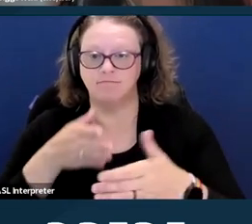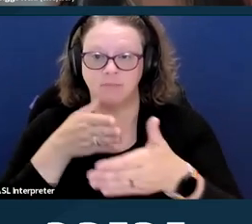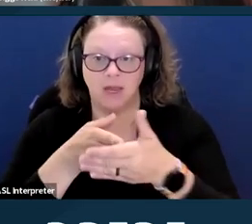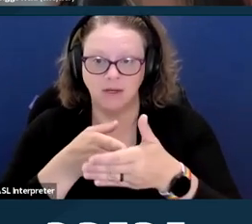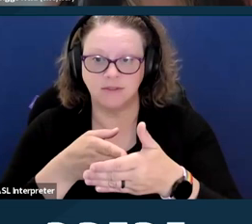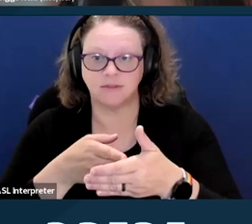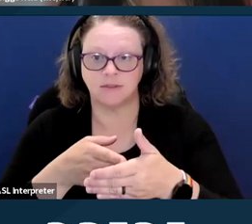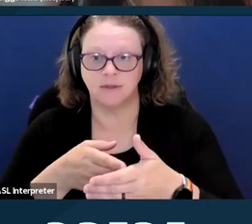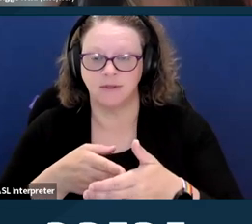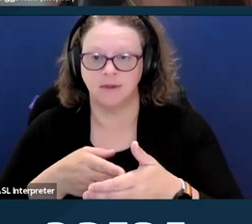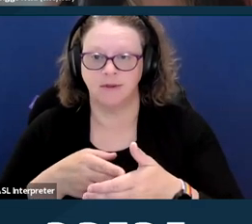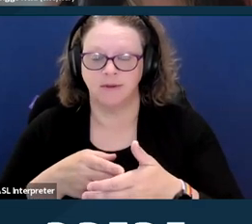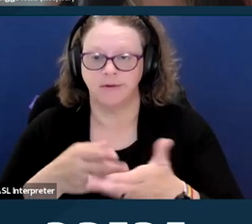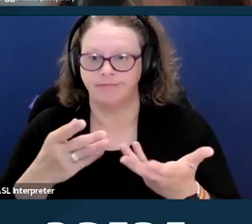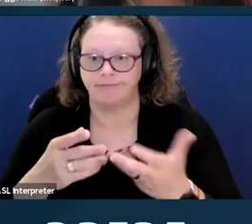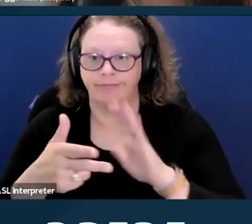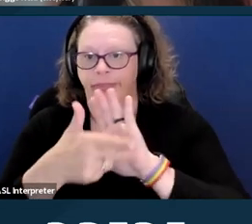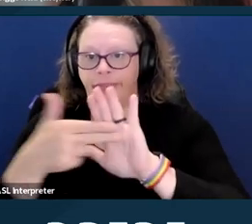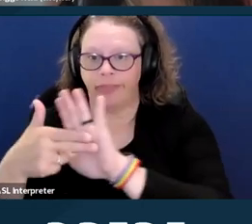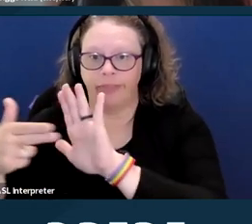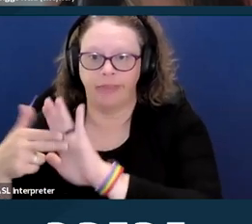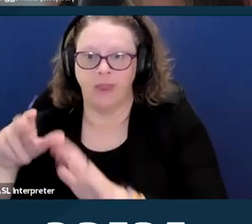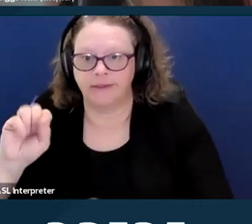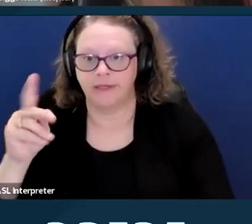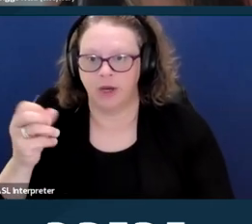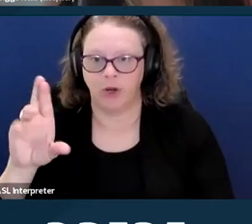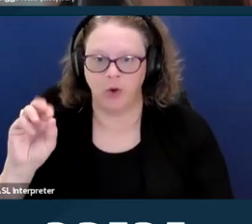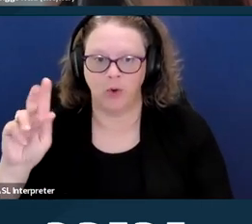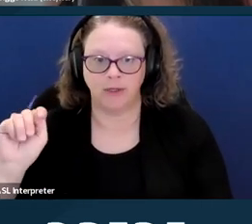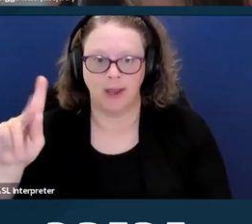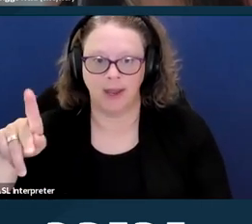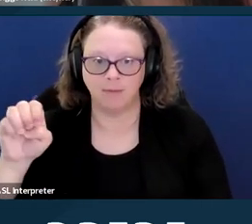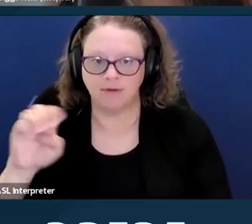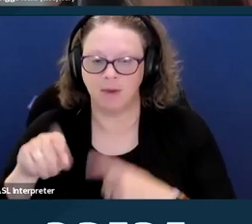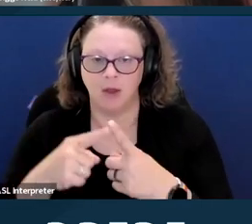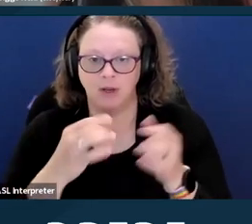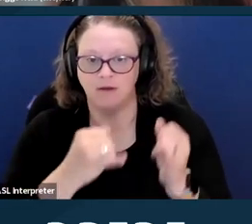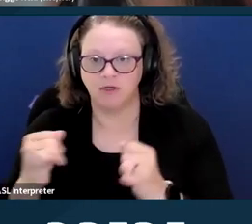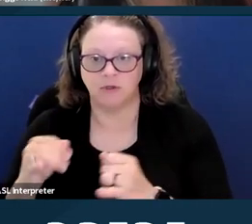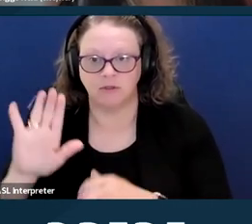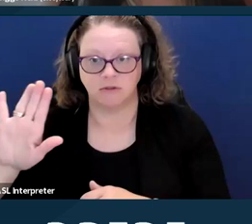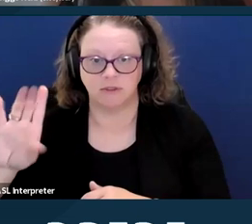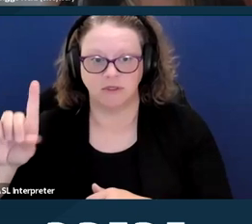They also would prohibit judgements that a person with a disability would be a burden,